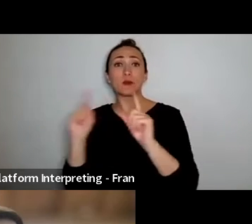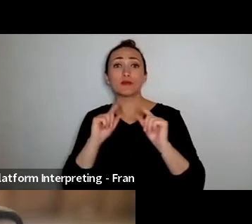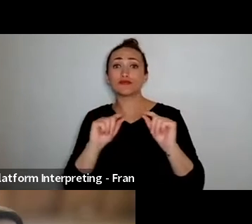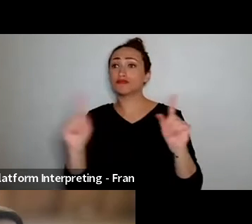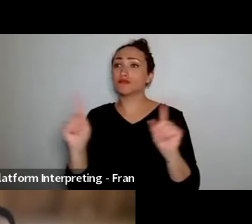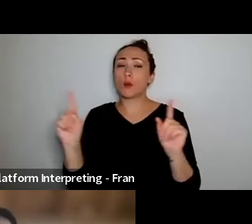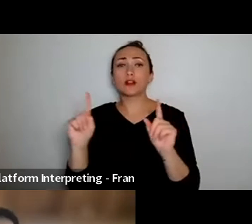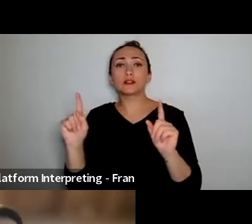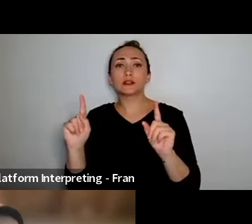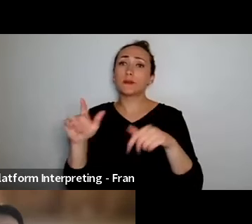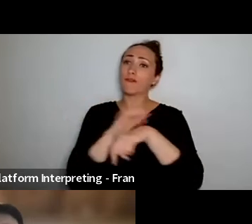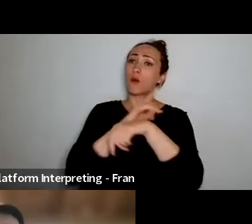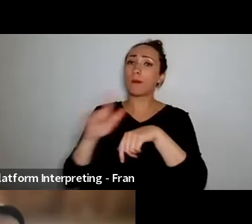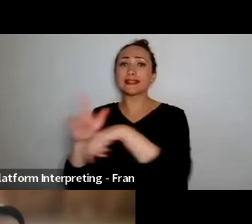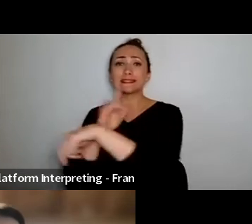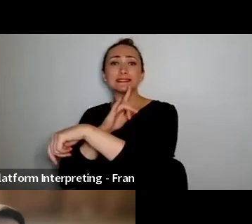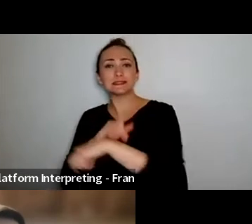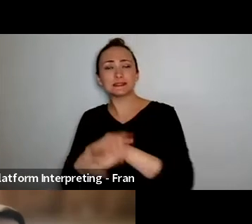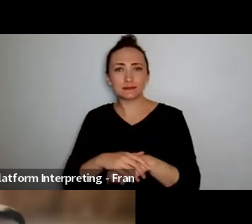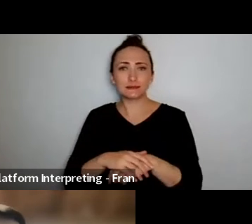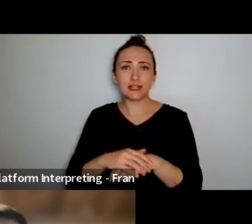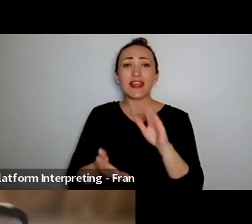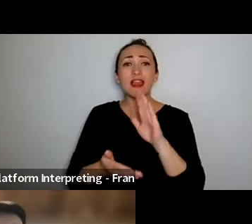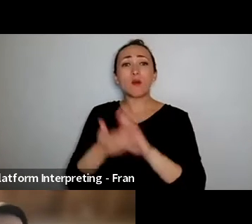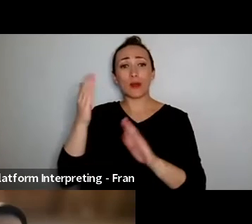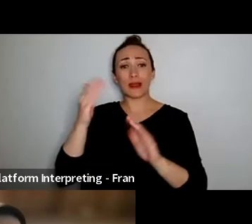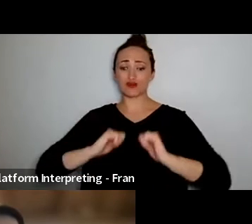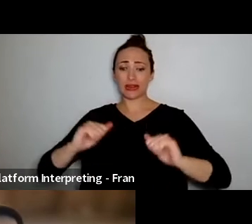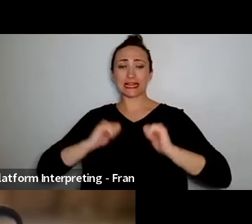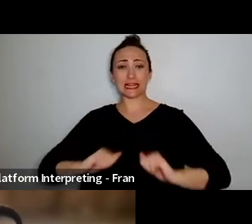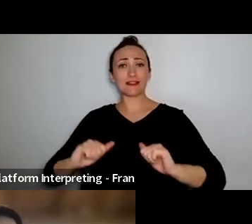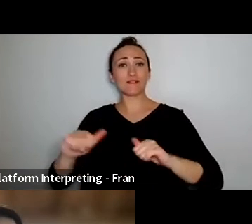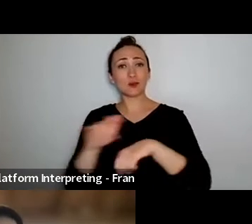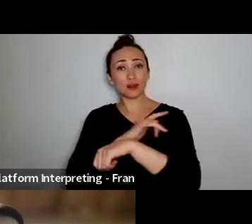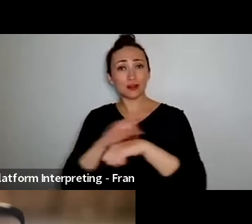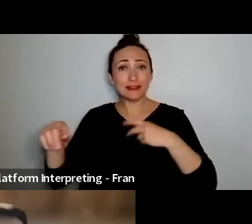where I got most of my training uh in dance and in all very different styles of dance from classical